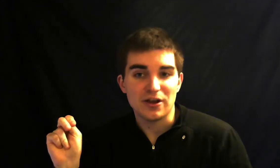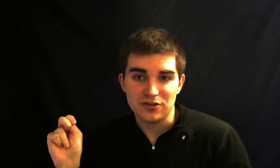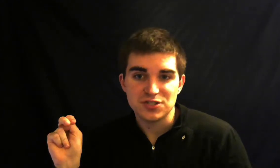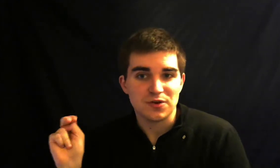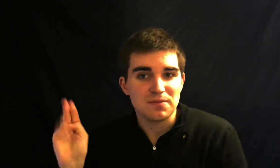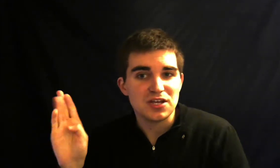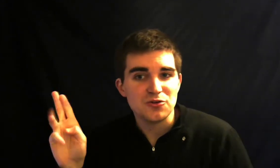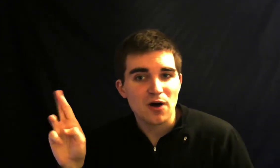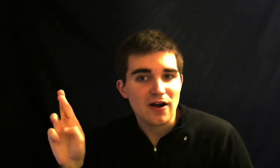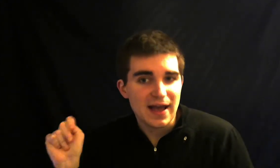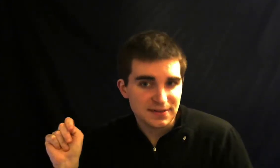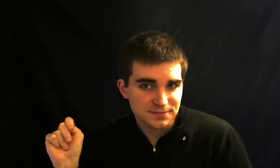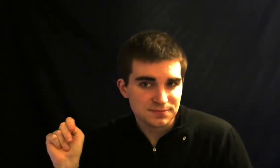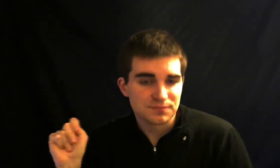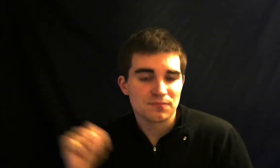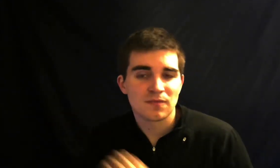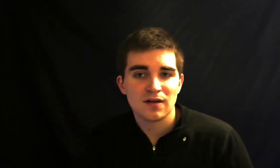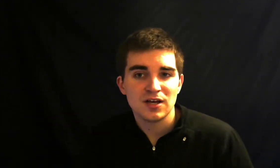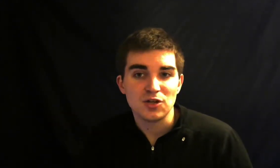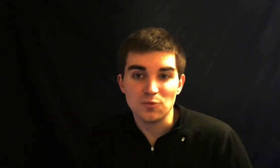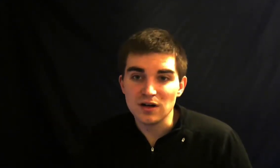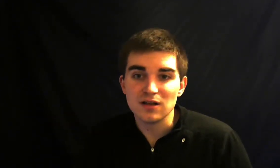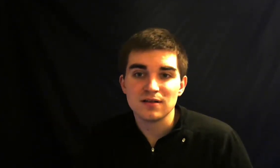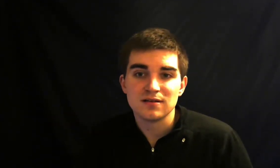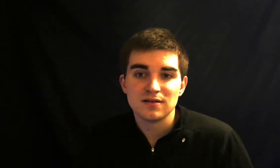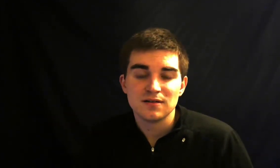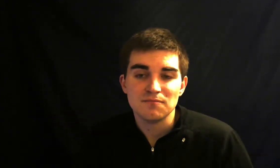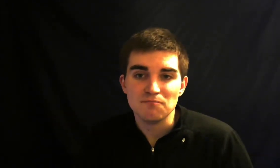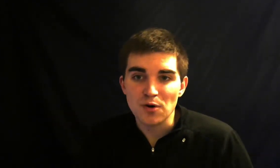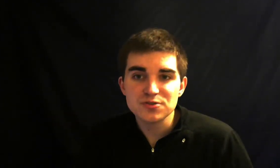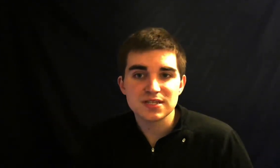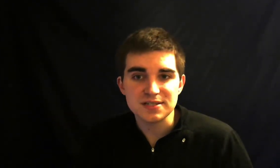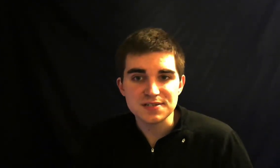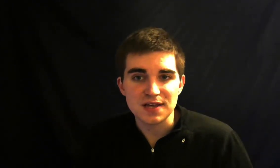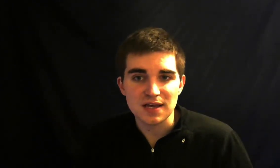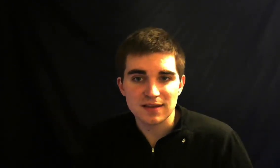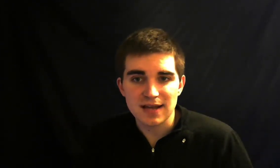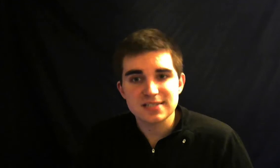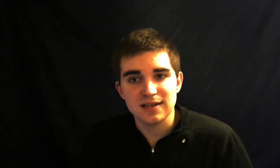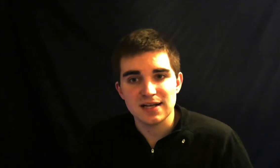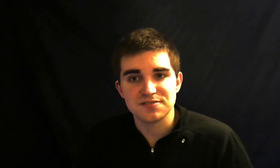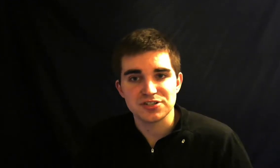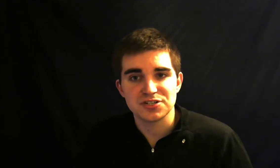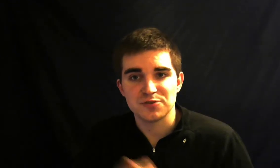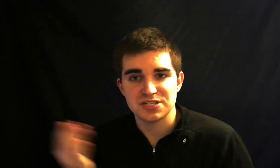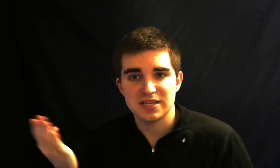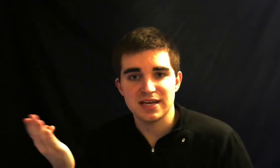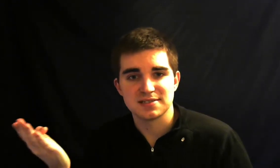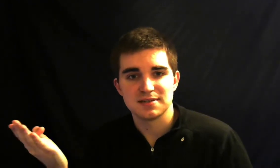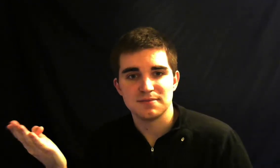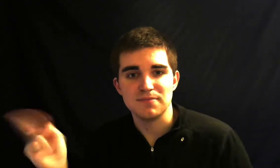used to a B U R N you will mostly see the lexicalized version which is this B